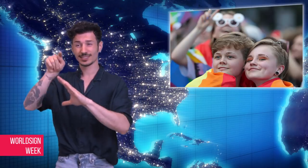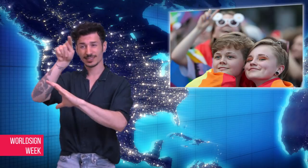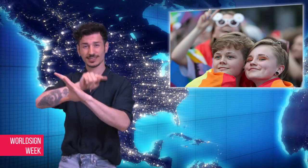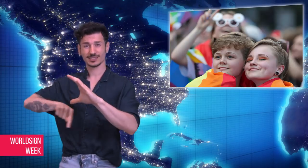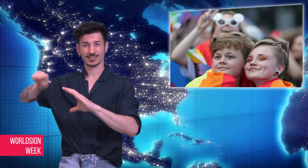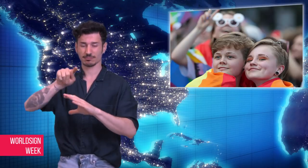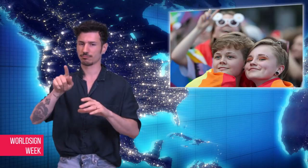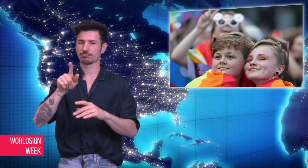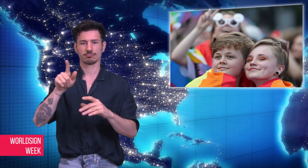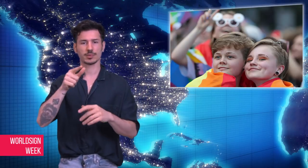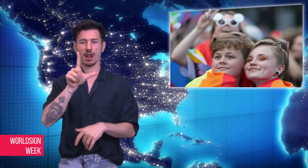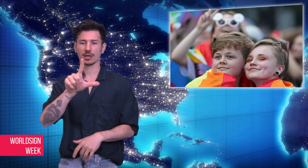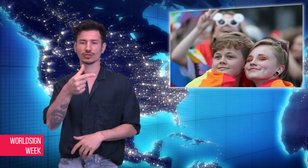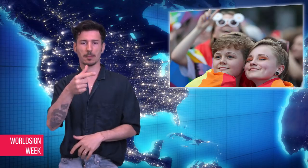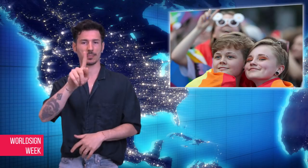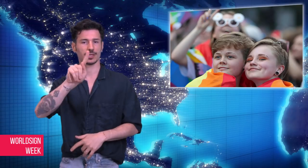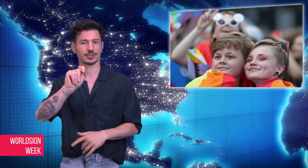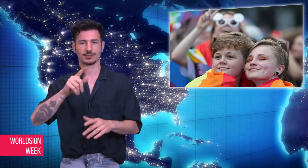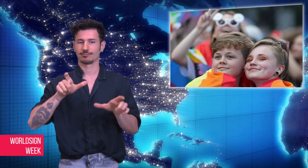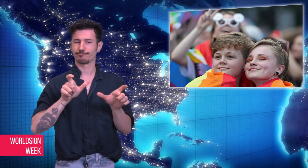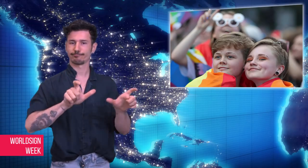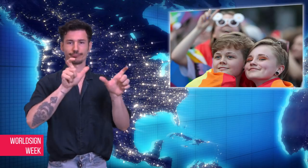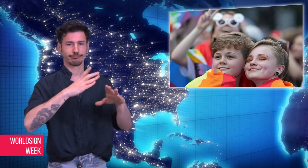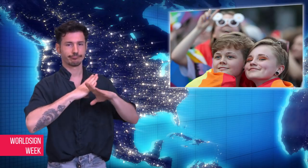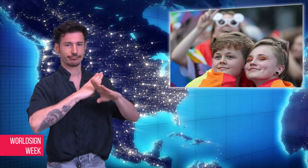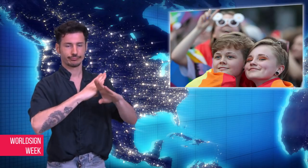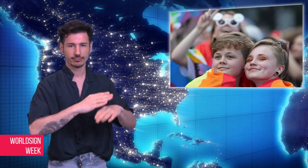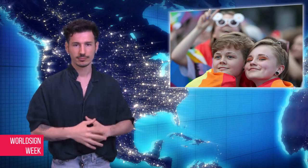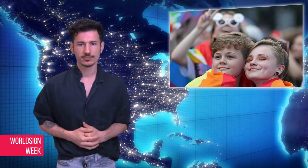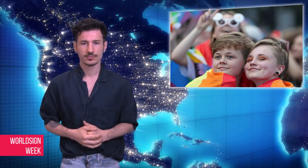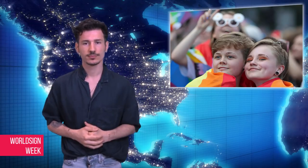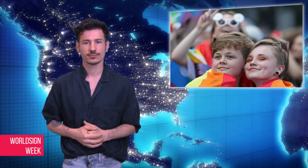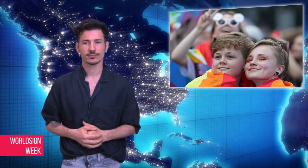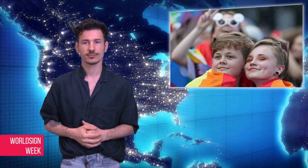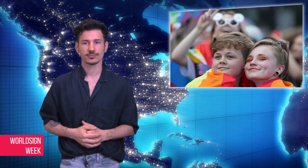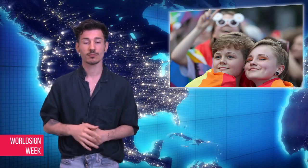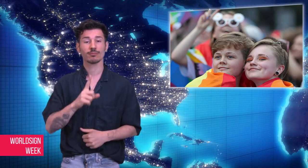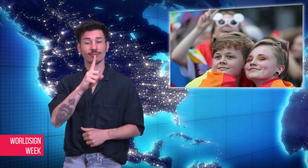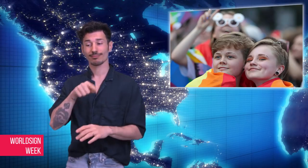the Law and Justice Party has become wide-spread in